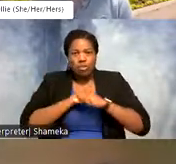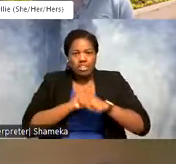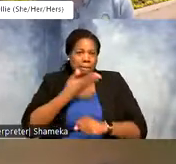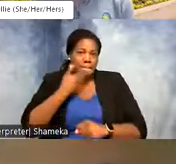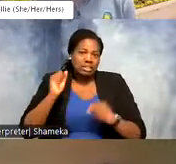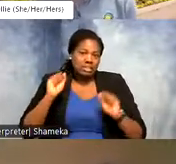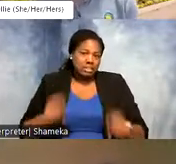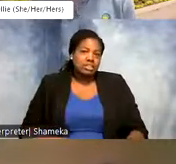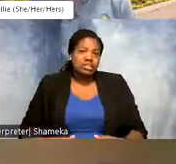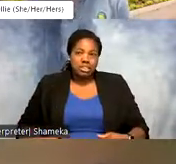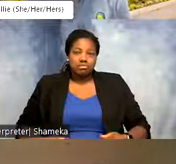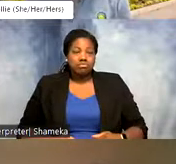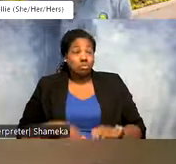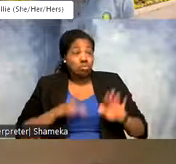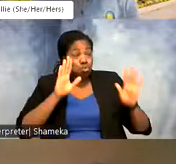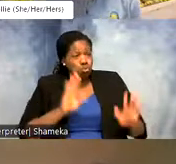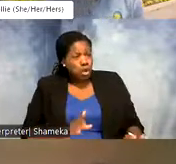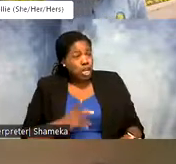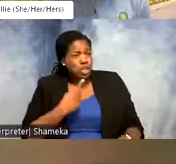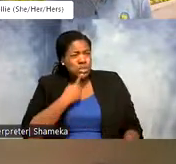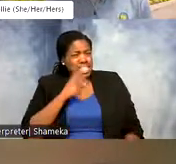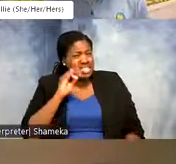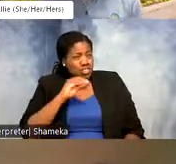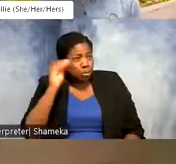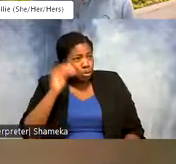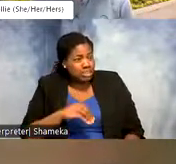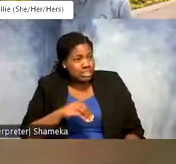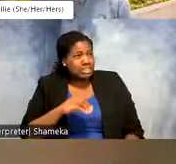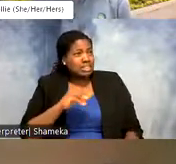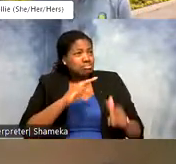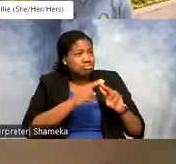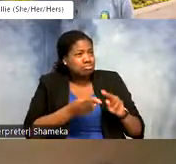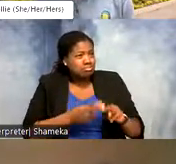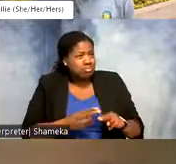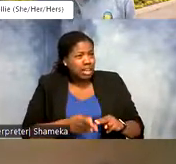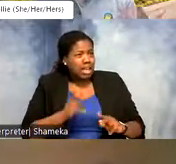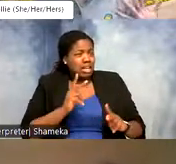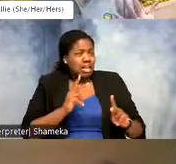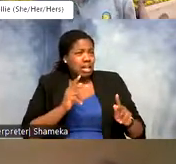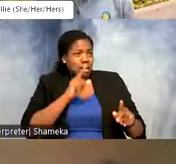Shellie: That's great and so you said a 70 decline in populations so obviously you are working to try